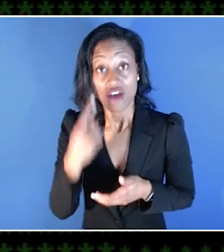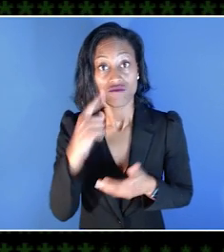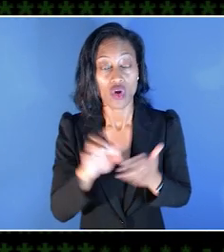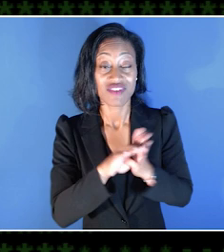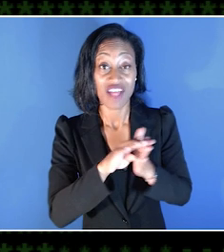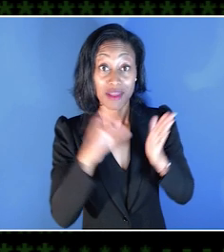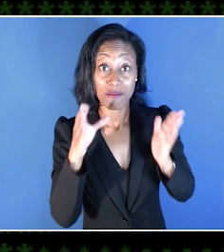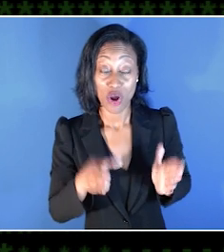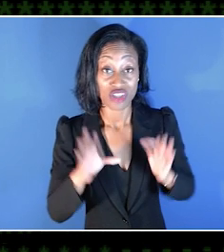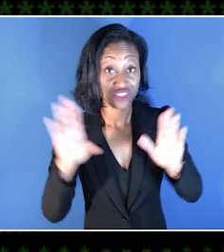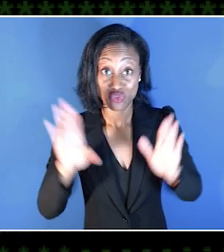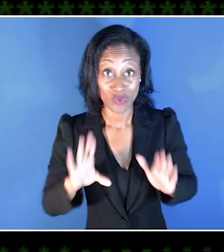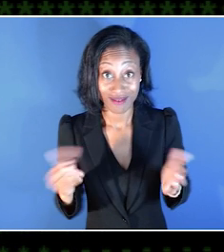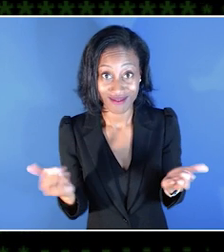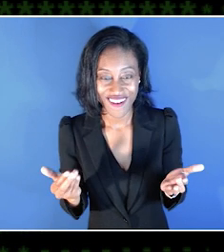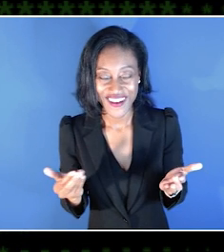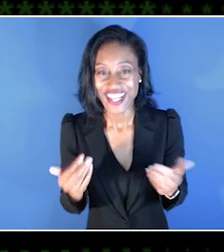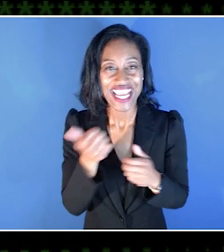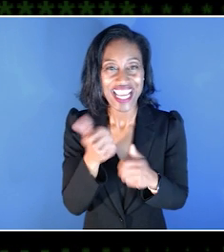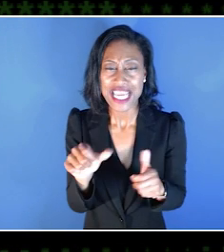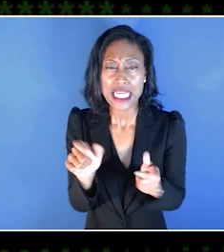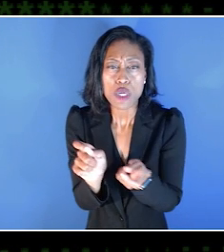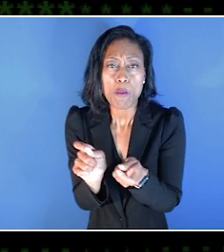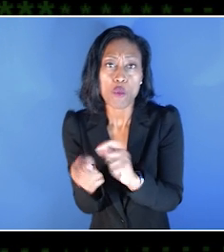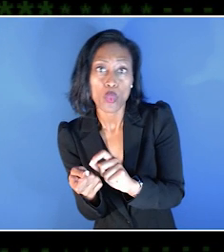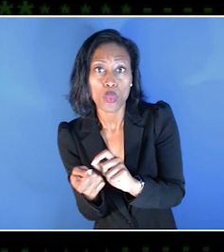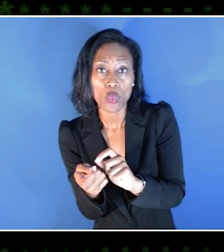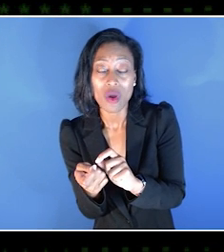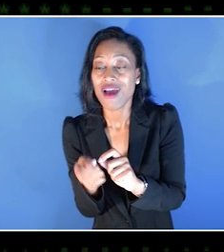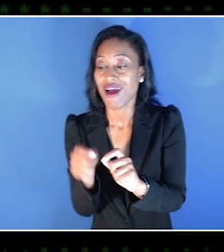the great thing is that any small change you can make